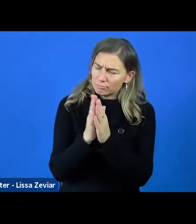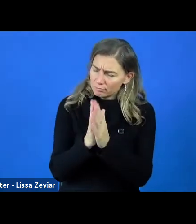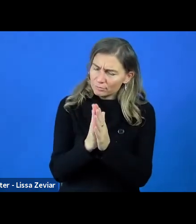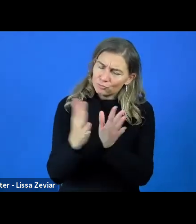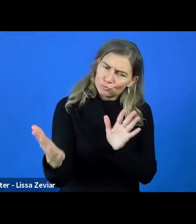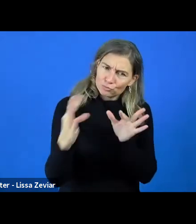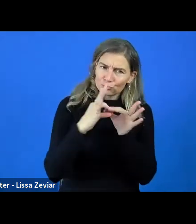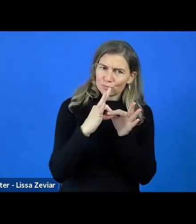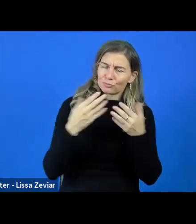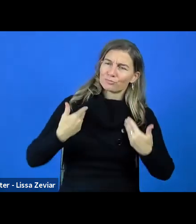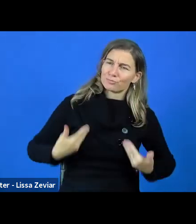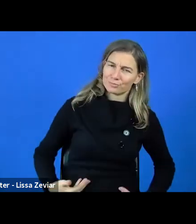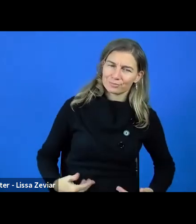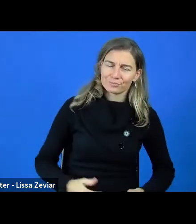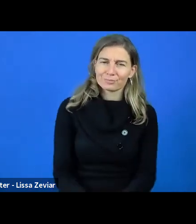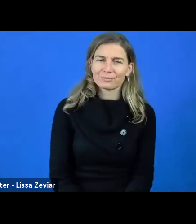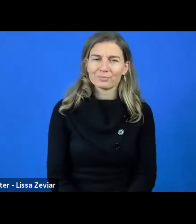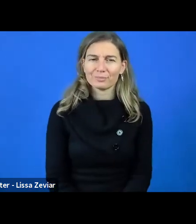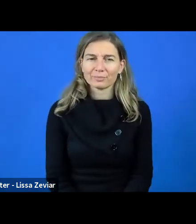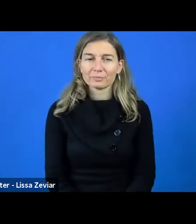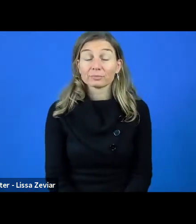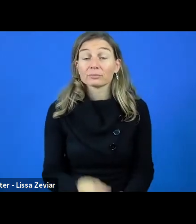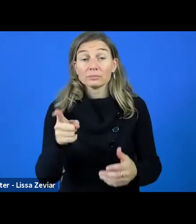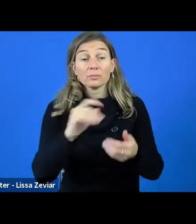For organisations which are not EDF members,